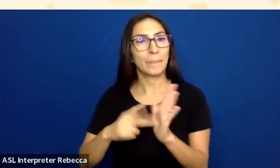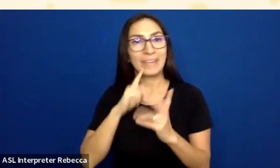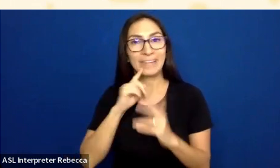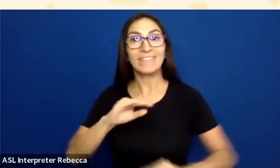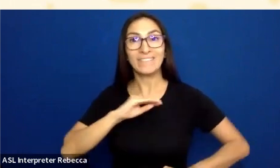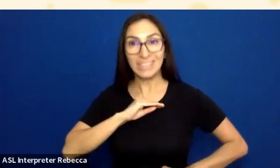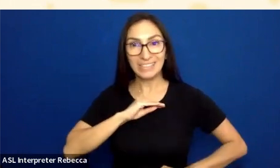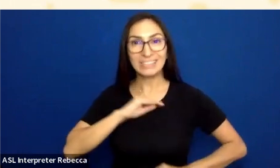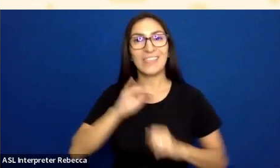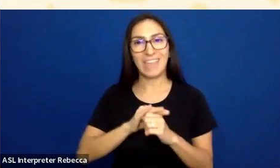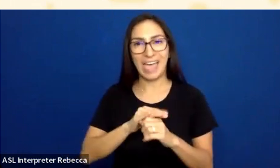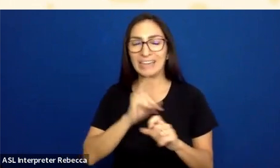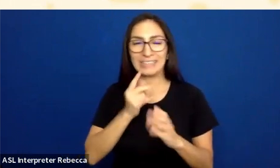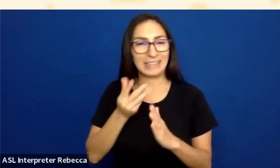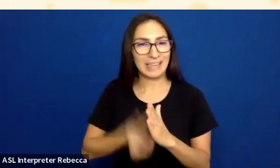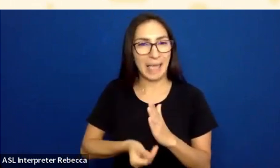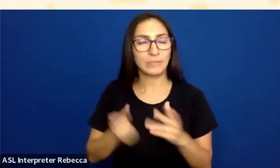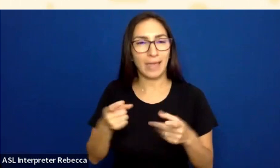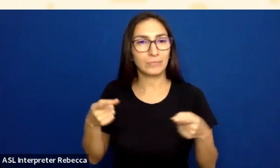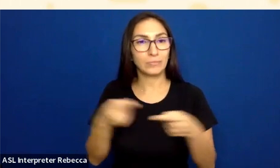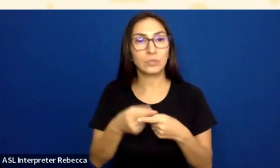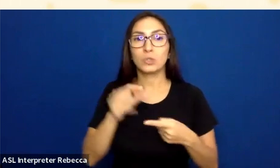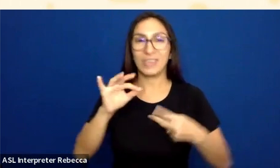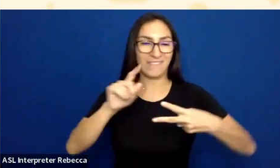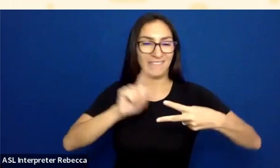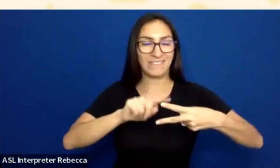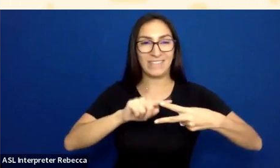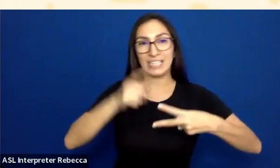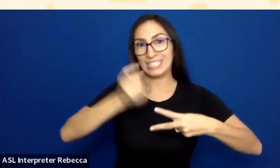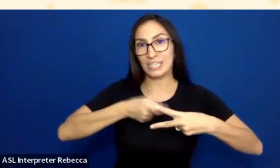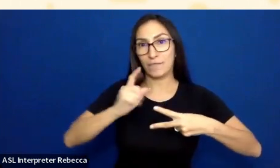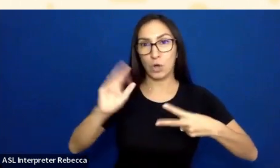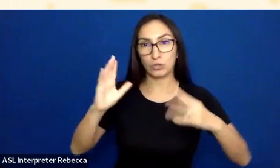If I have the gray box as my default, that blue box